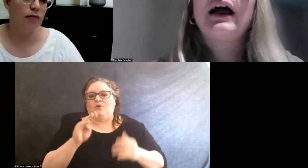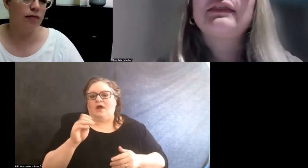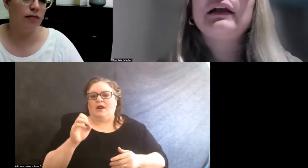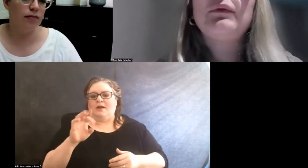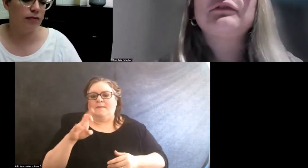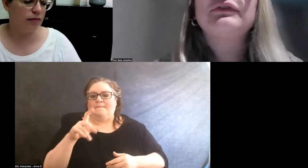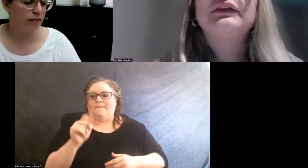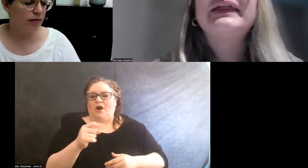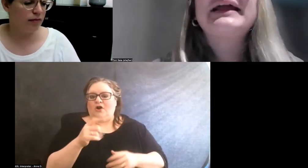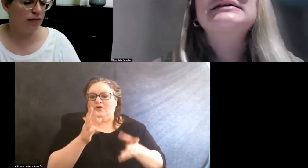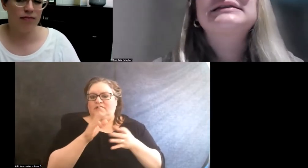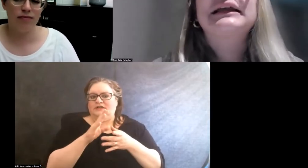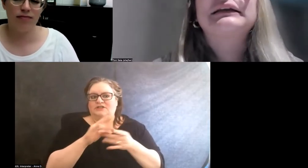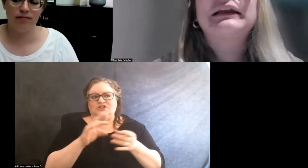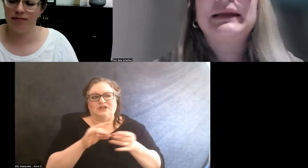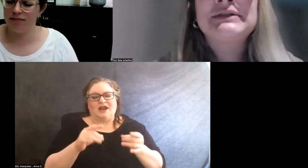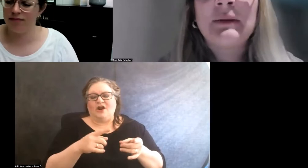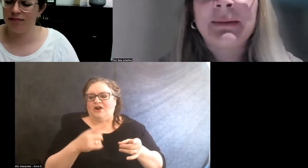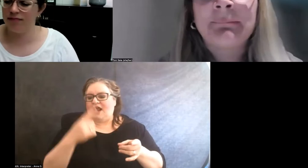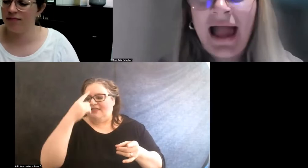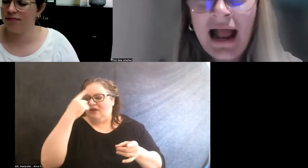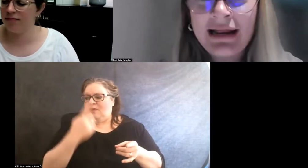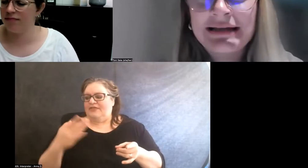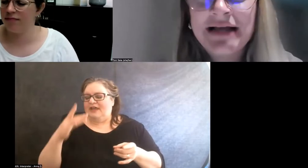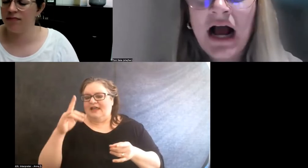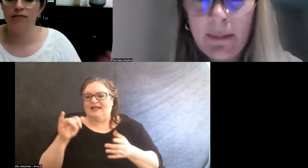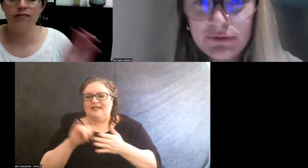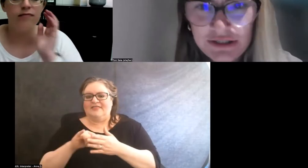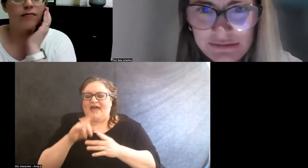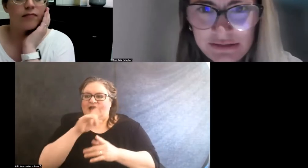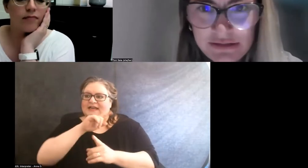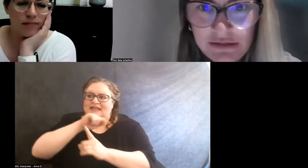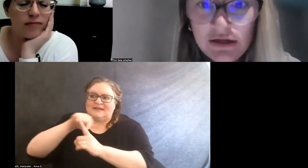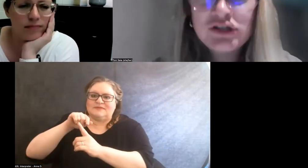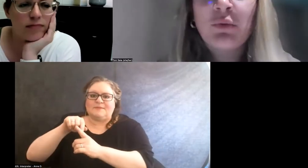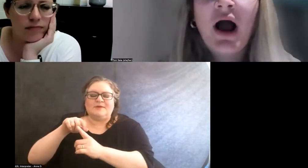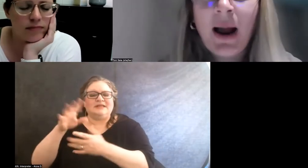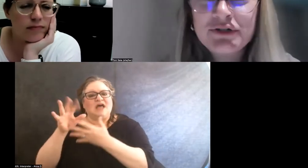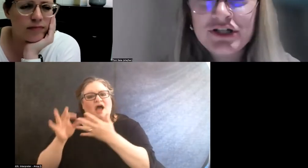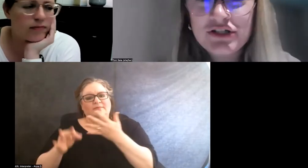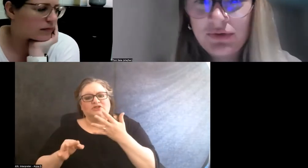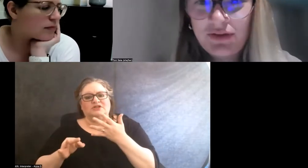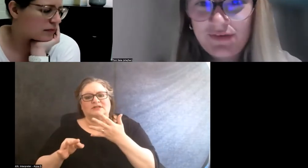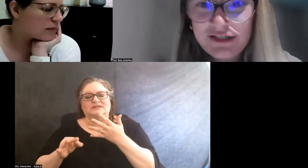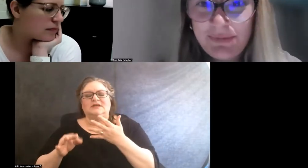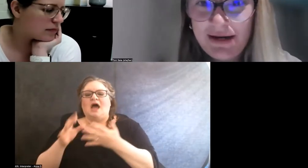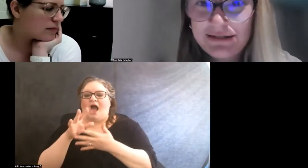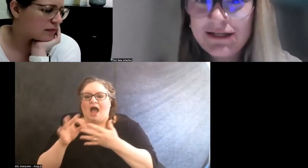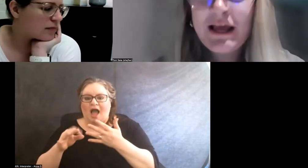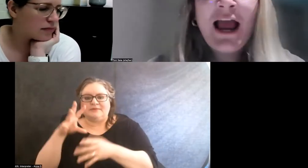I think one of the things that keeps coming back is options. So options within the space.